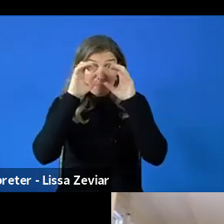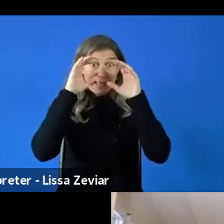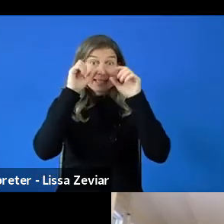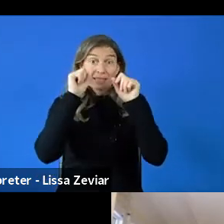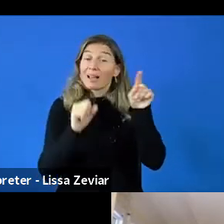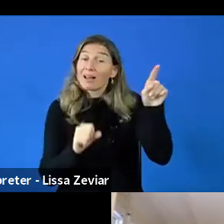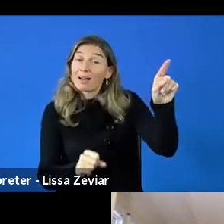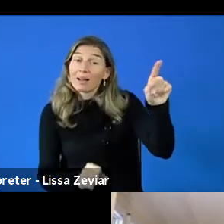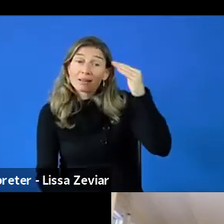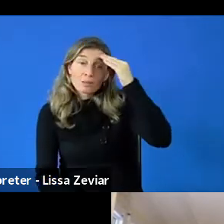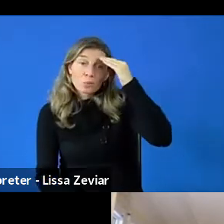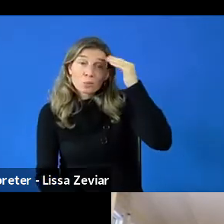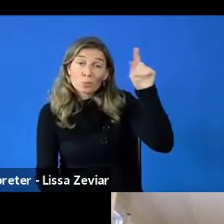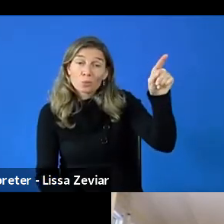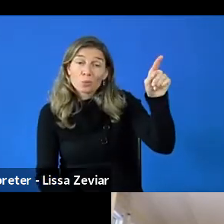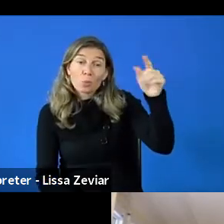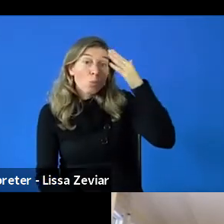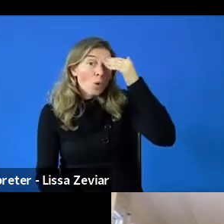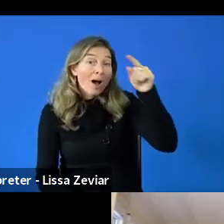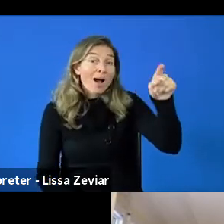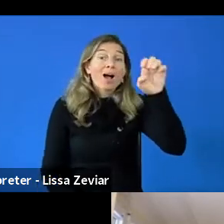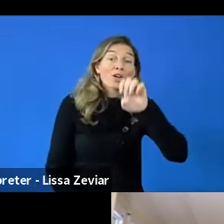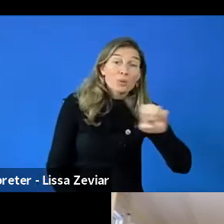Because the Eropean Accessibility Act is coming out.